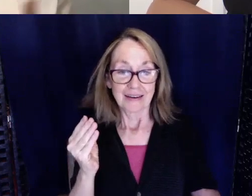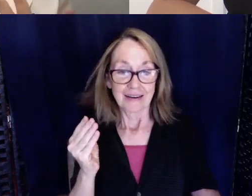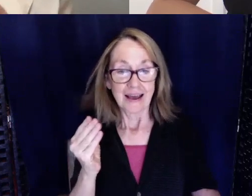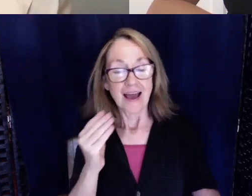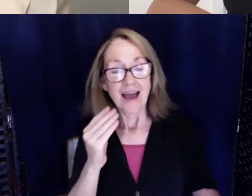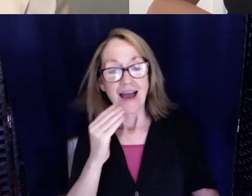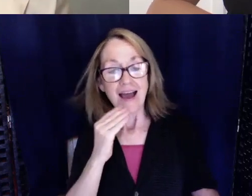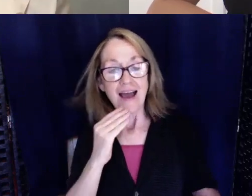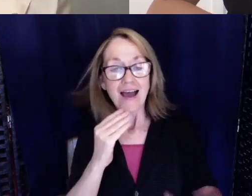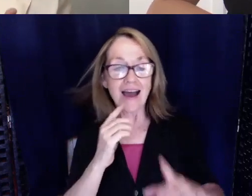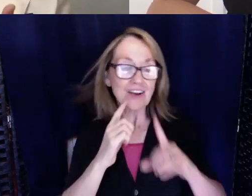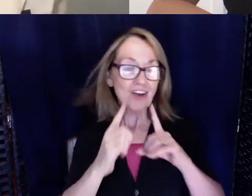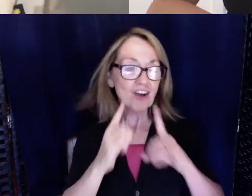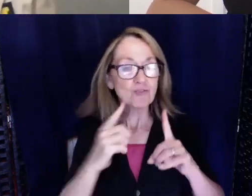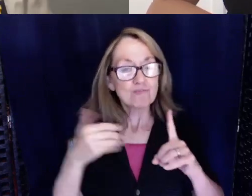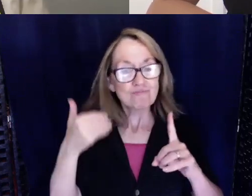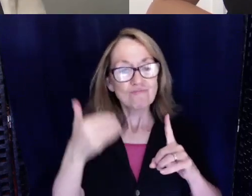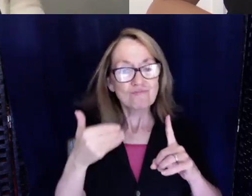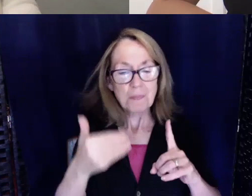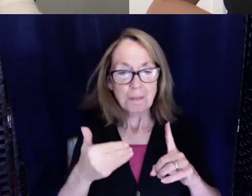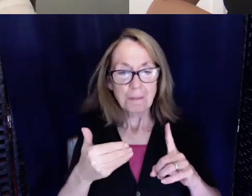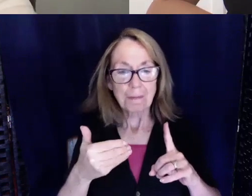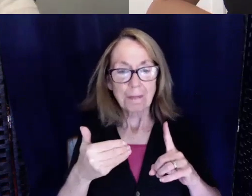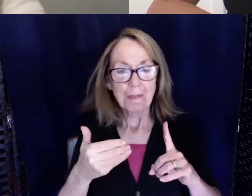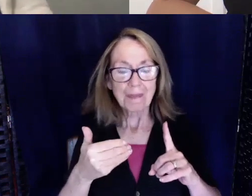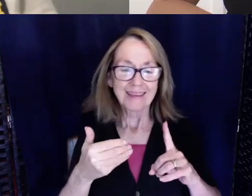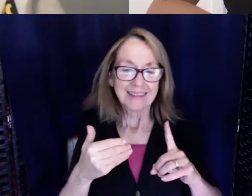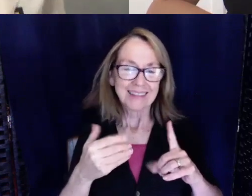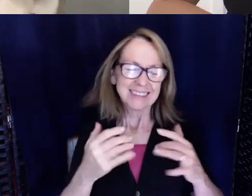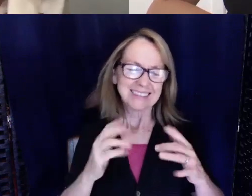frequently you know he's kind of retired and I'm like